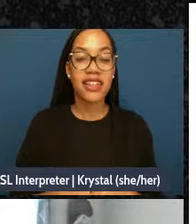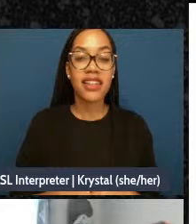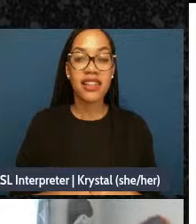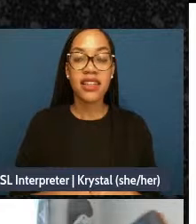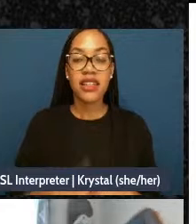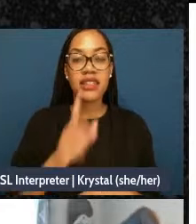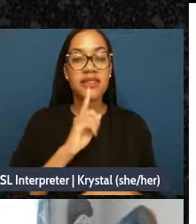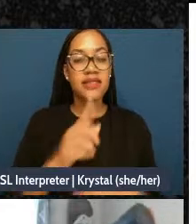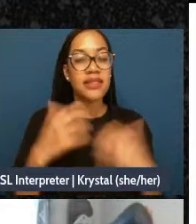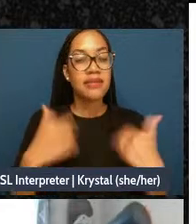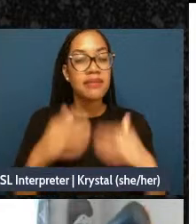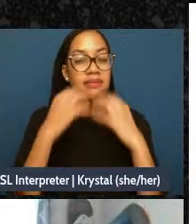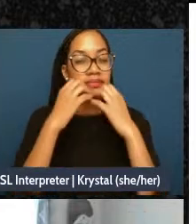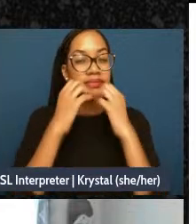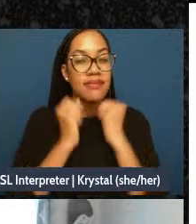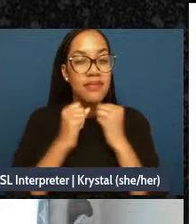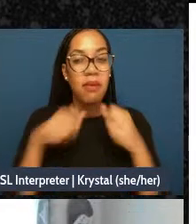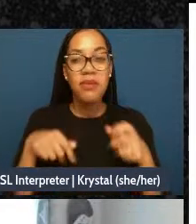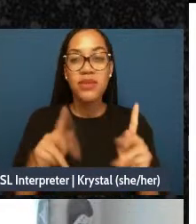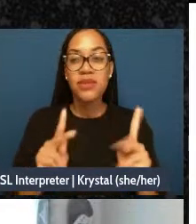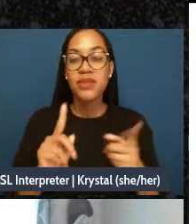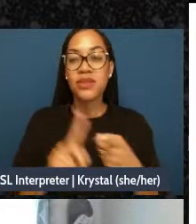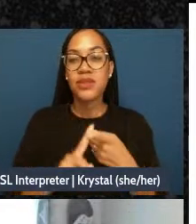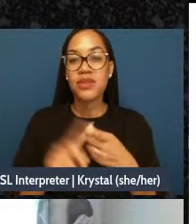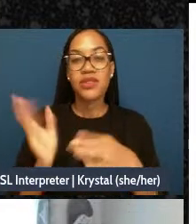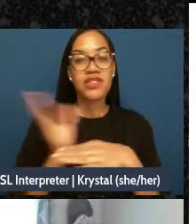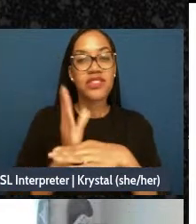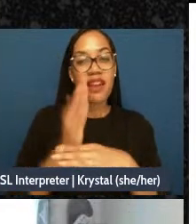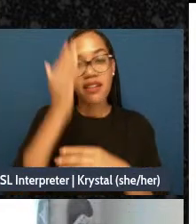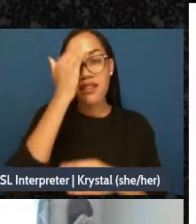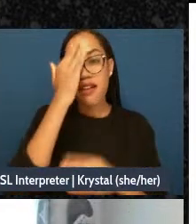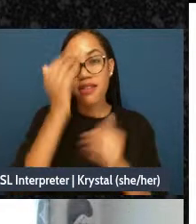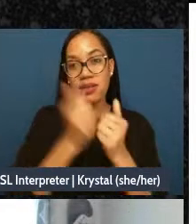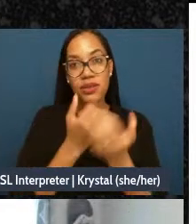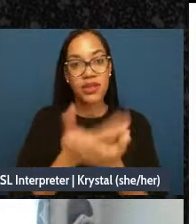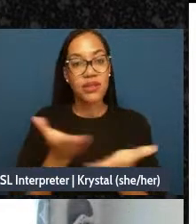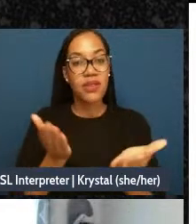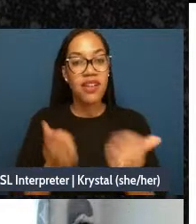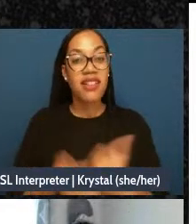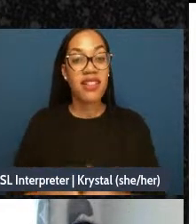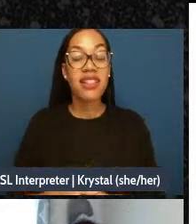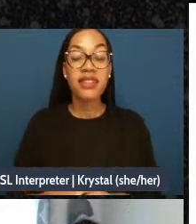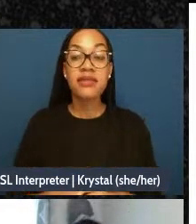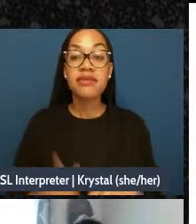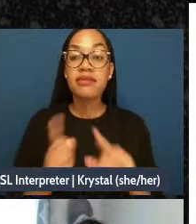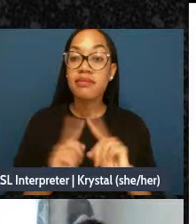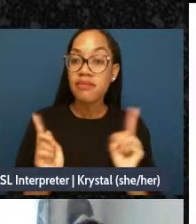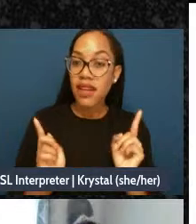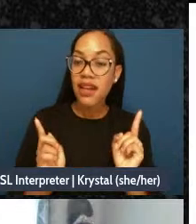opportunity to share our knowledge with you, but we like to keep growing and-and